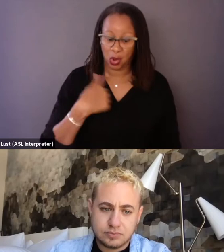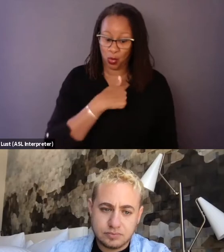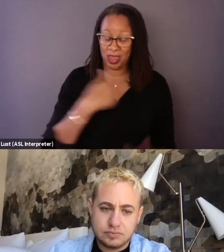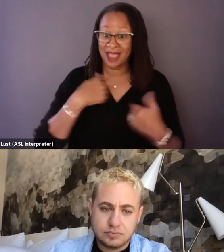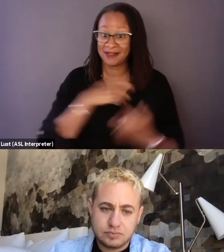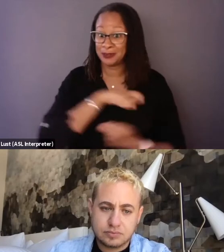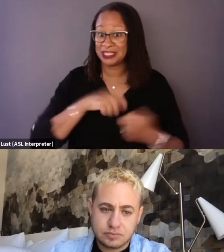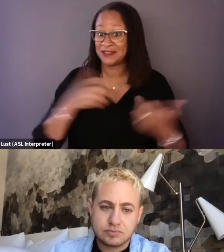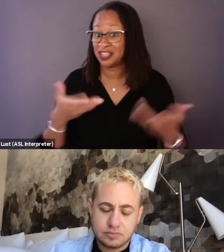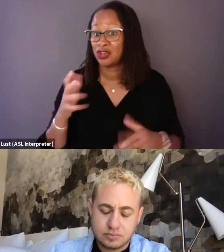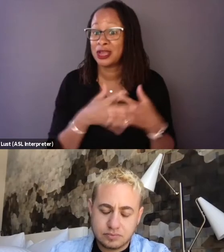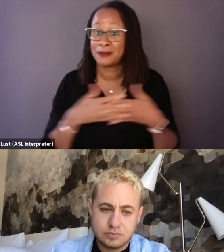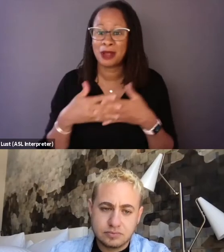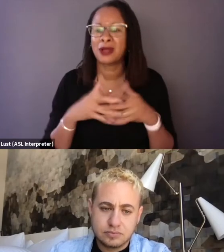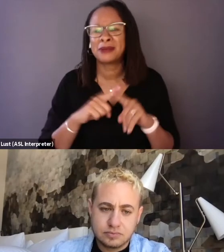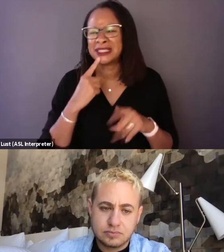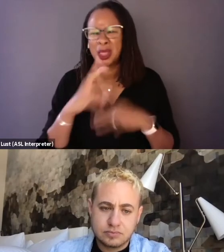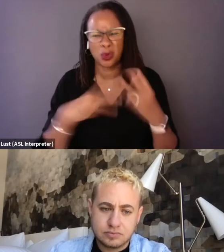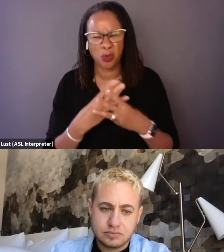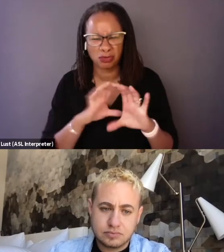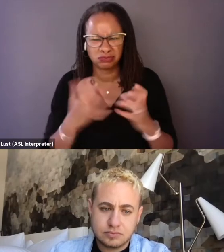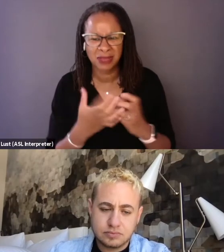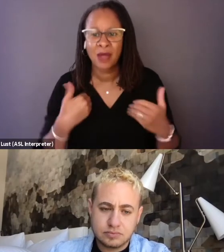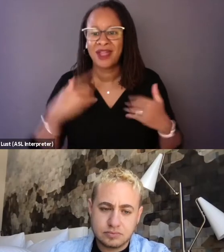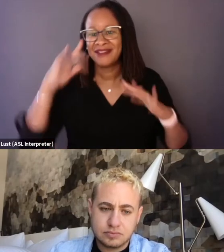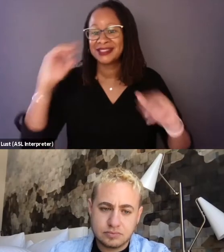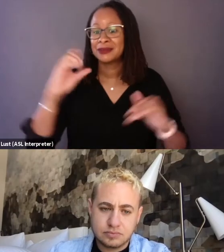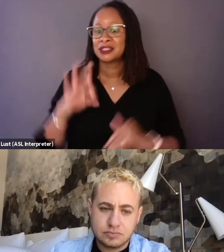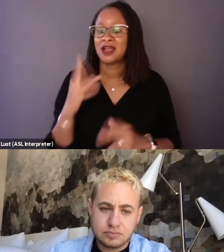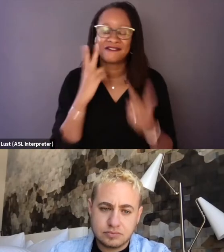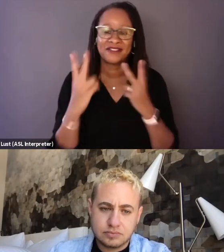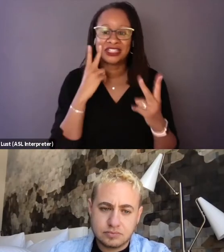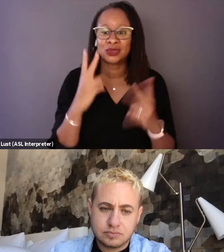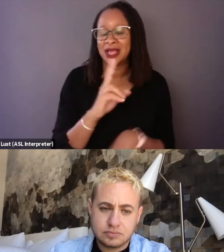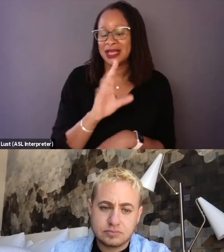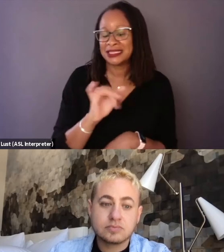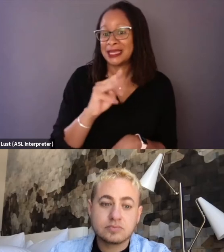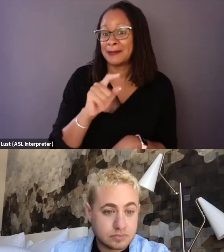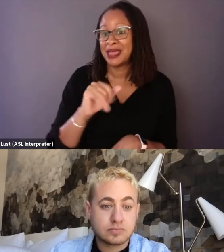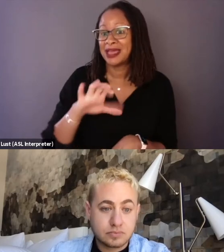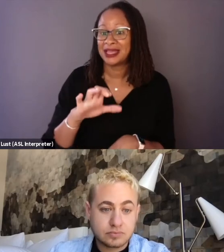but I would say globally, this expectation of a visual cinematic language when it comes to athletes, right?